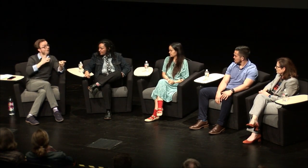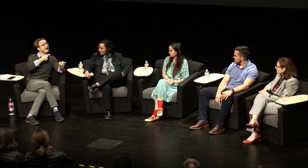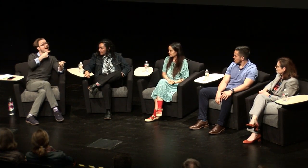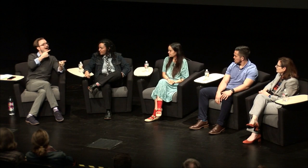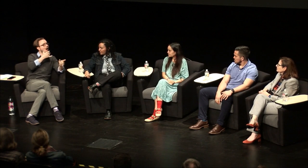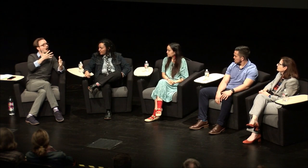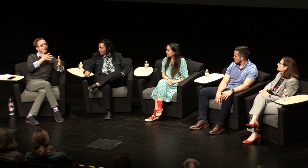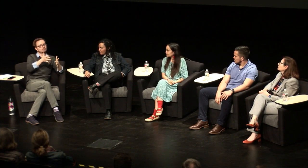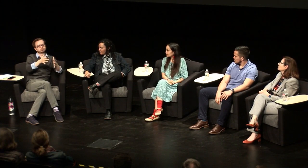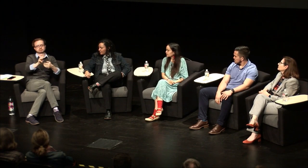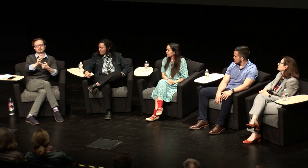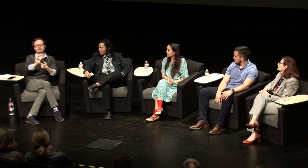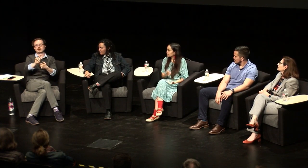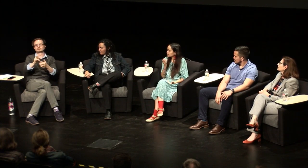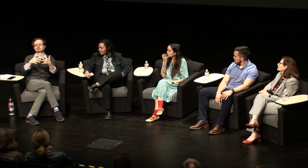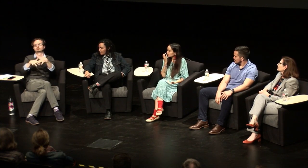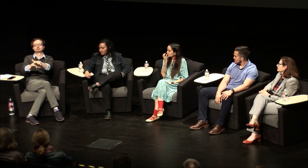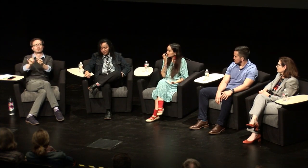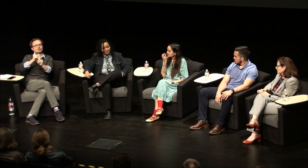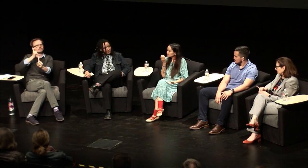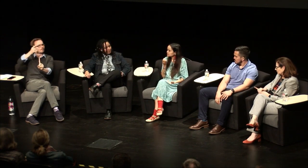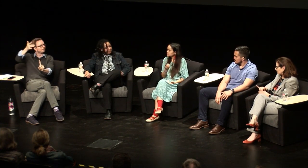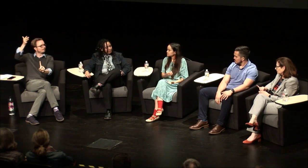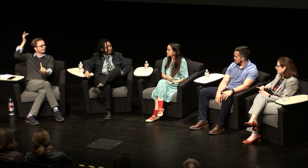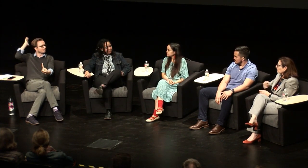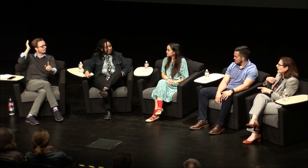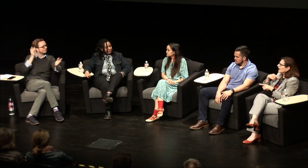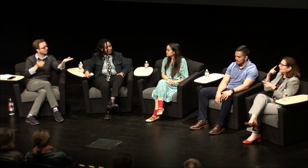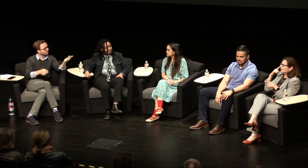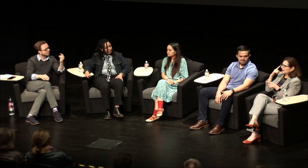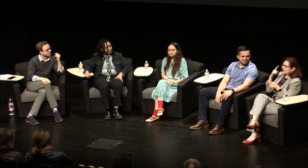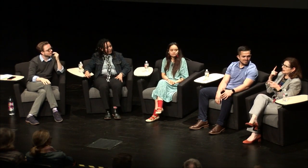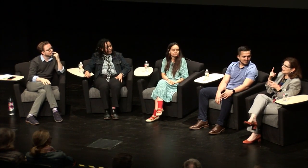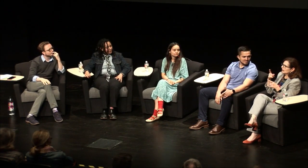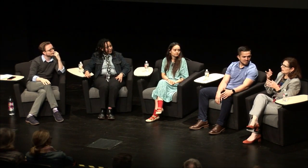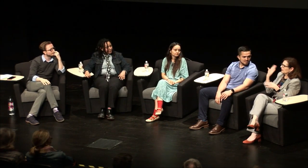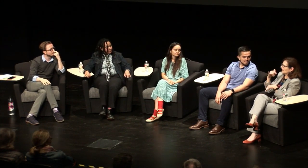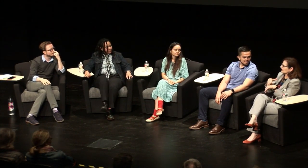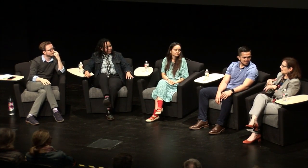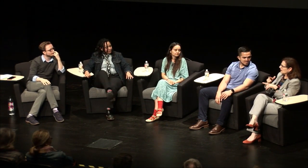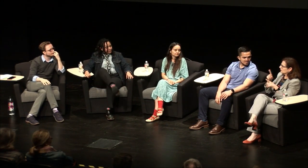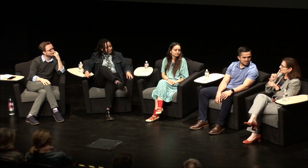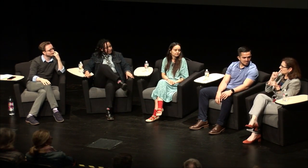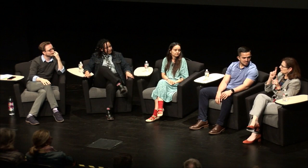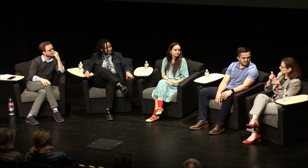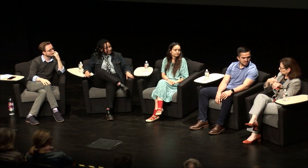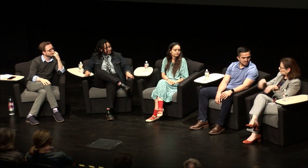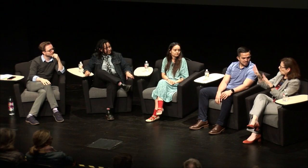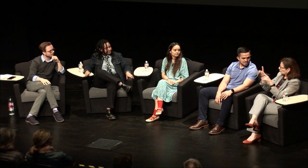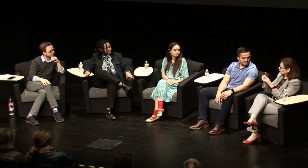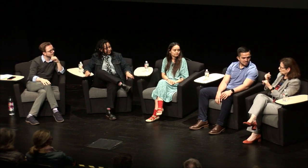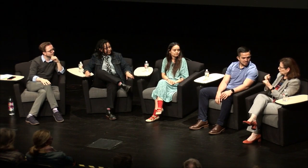name change happened you know he called it a hearing school or public school and then and then turning it into a mainstream as a label [Carol:] well I think at